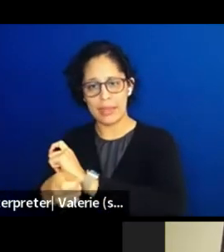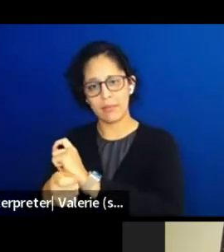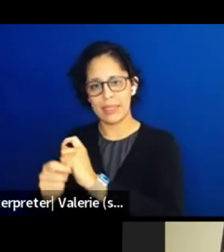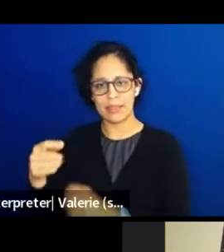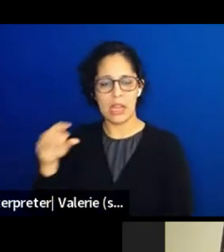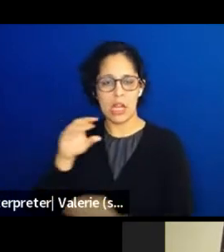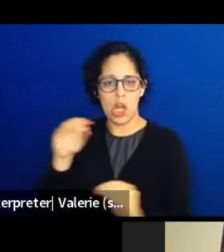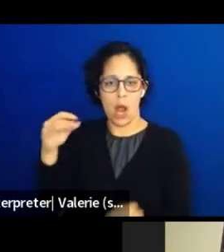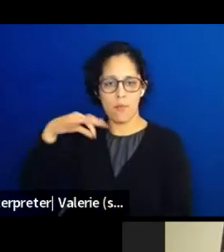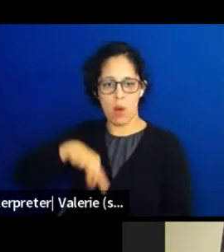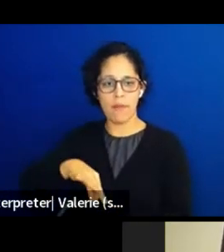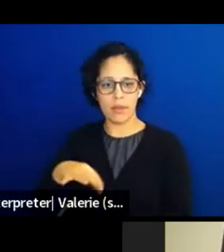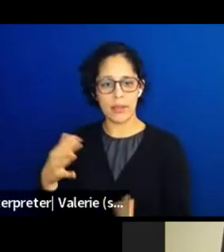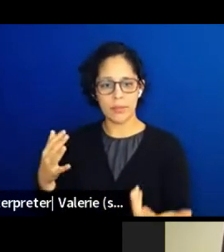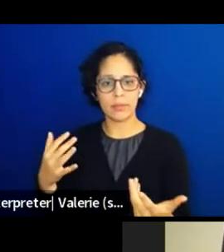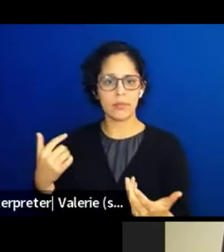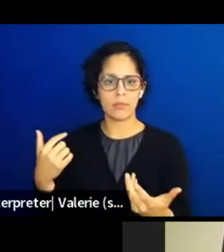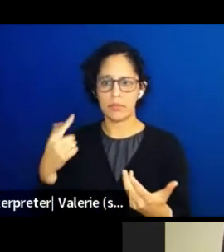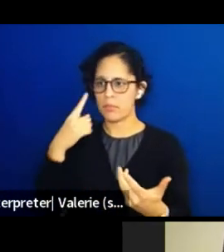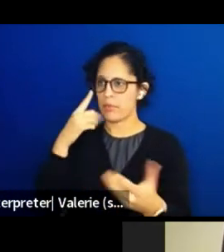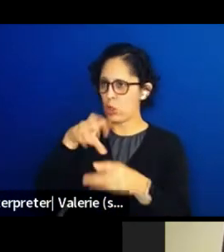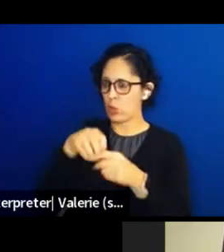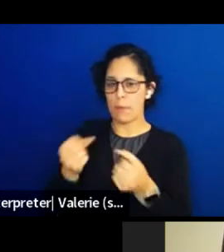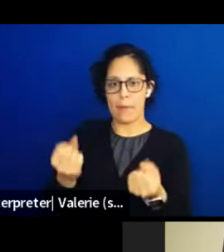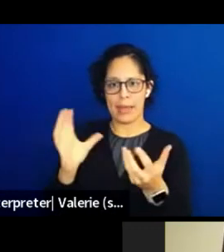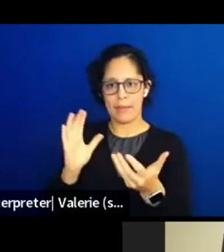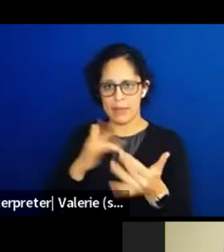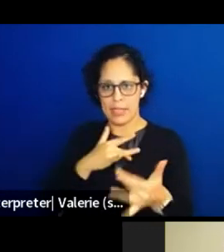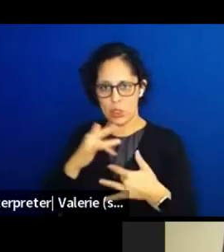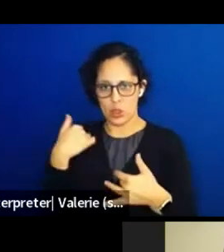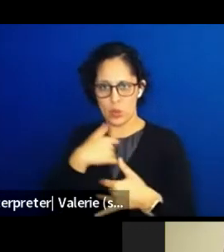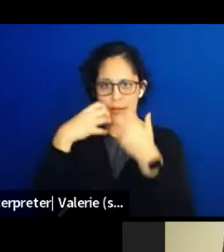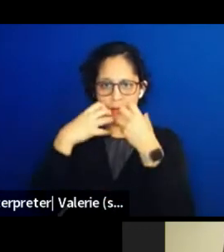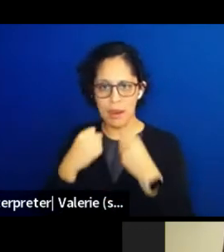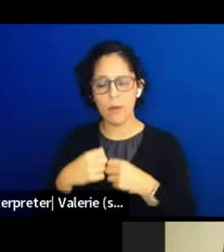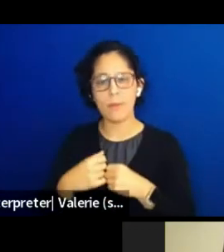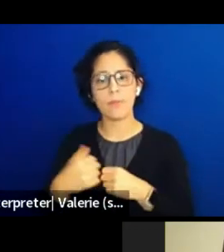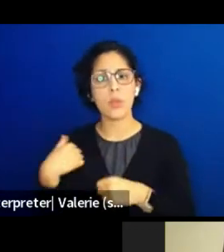because we wanted to be a model for indigenous solidarity for this region.